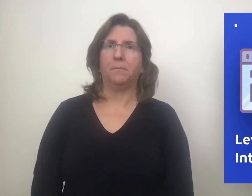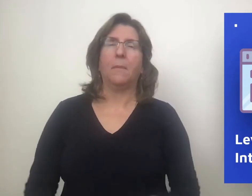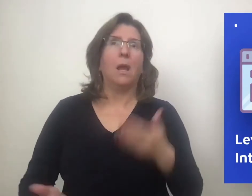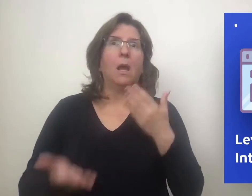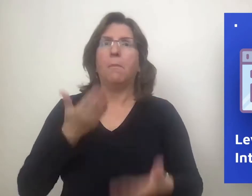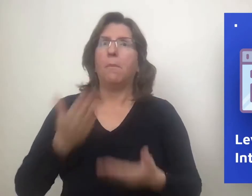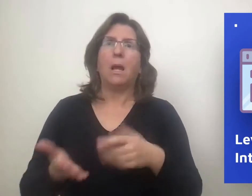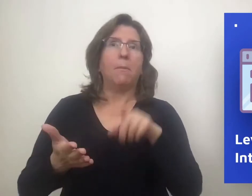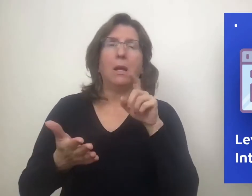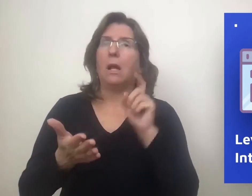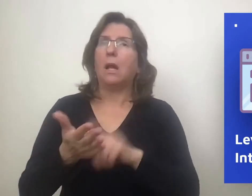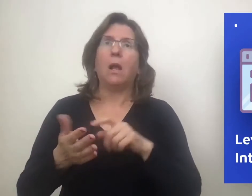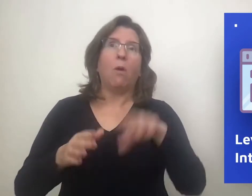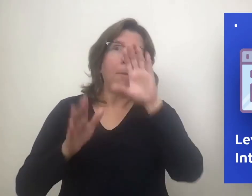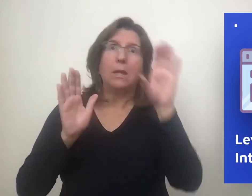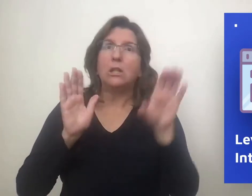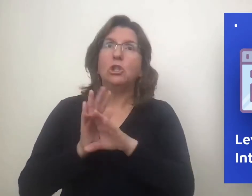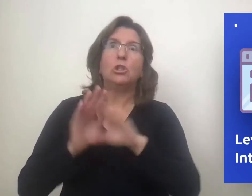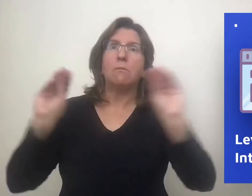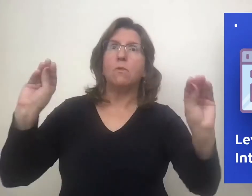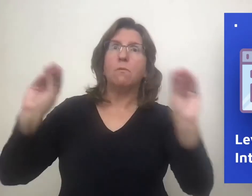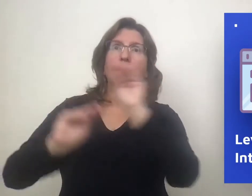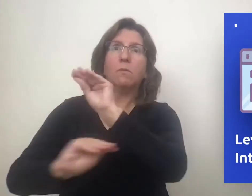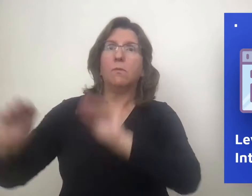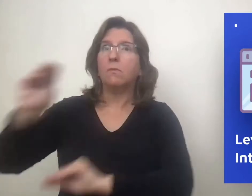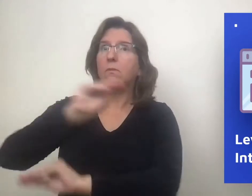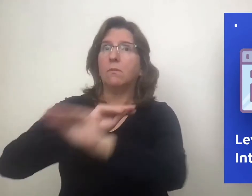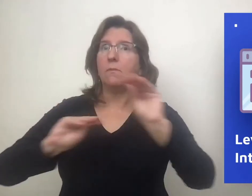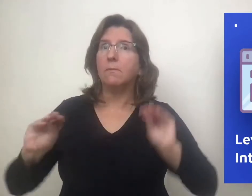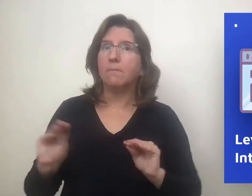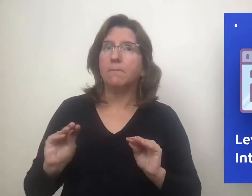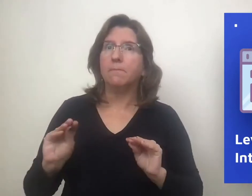Moving graphics around on the screen, to name a few examples.